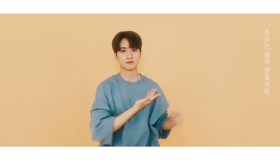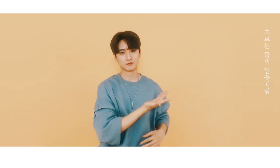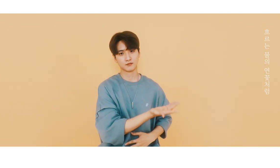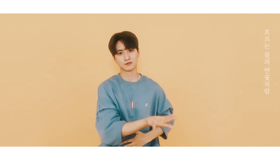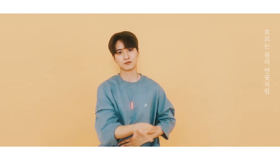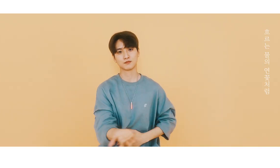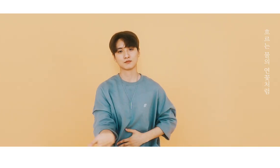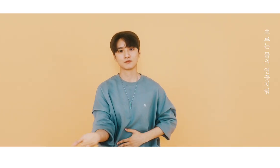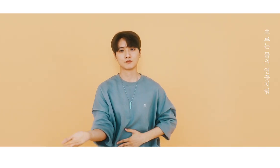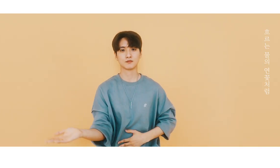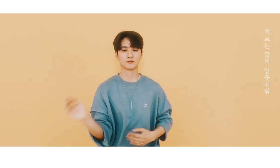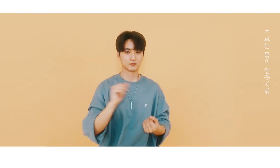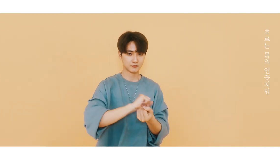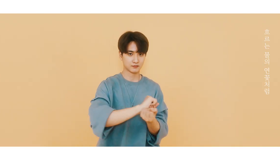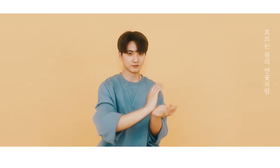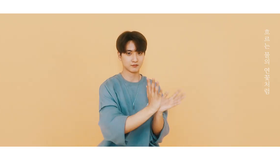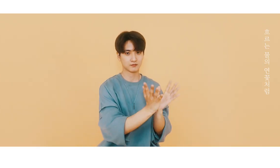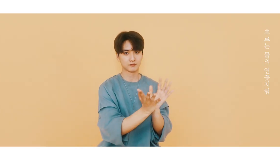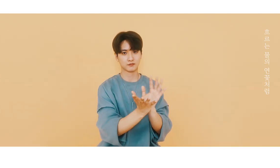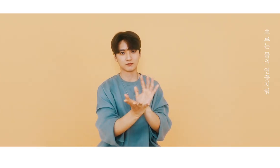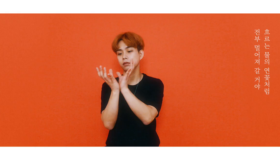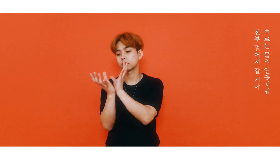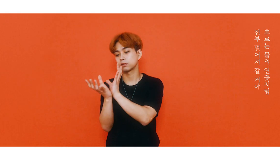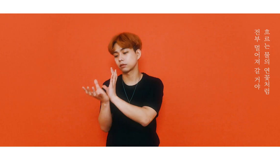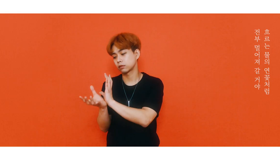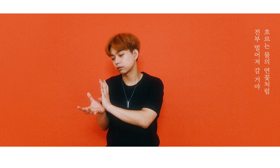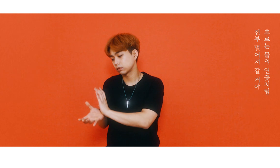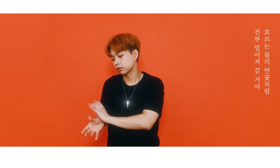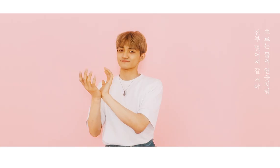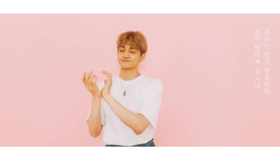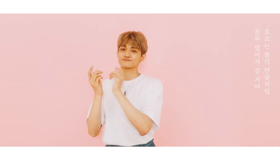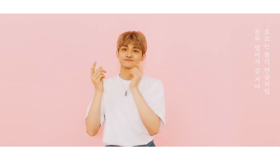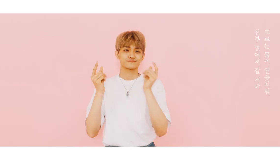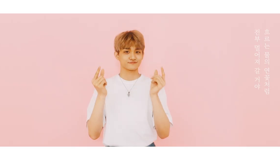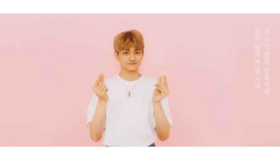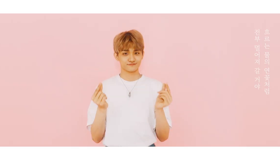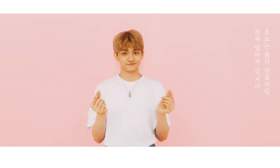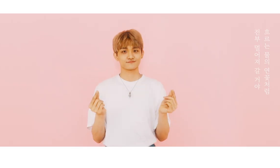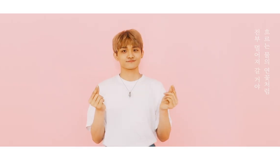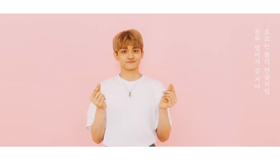It would get far away from everything like a lotus flower on flowing water